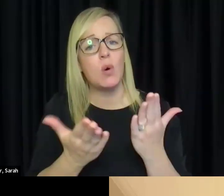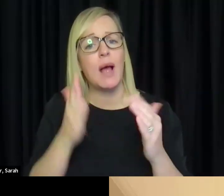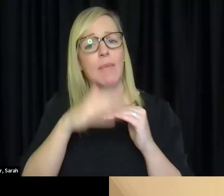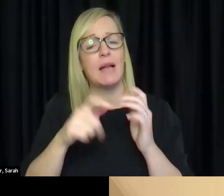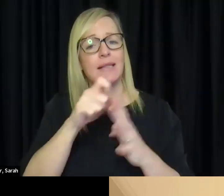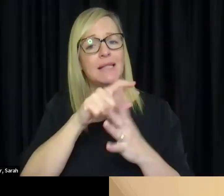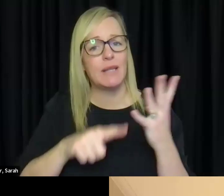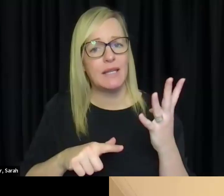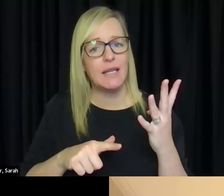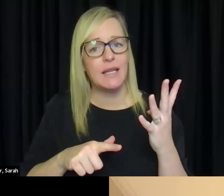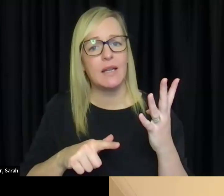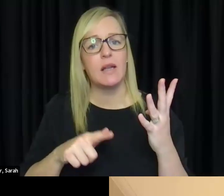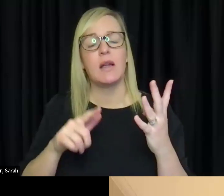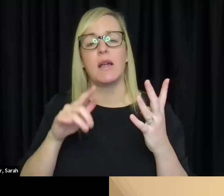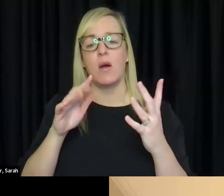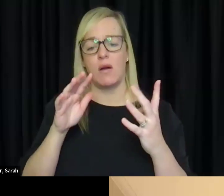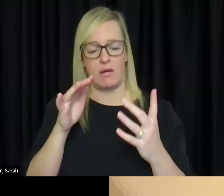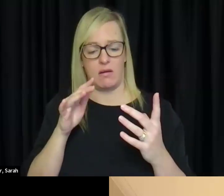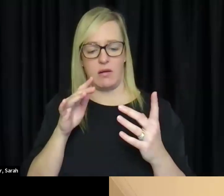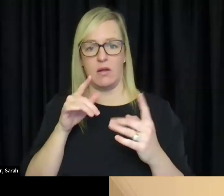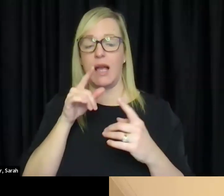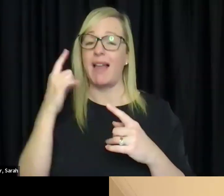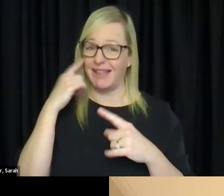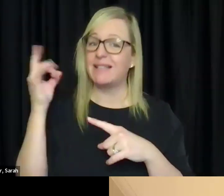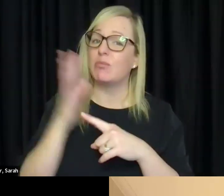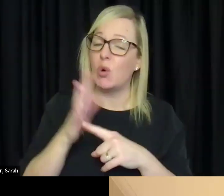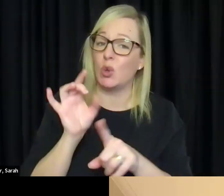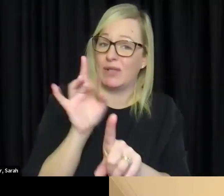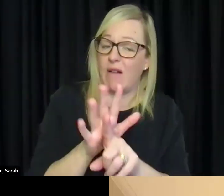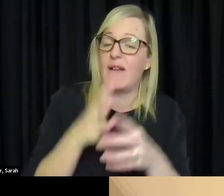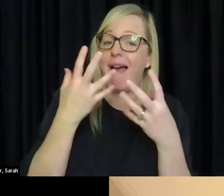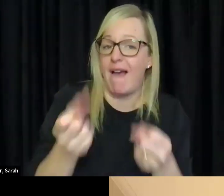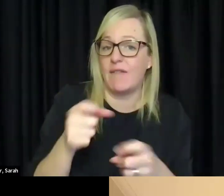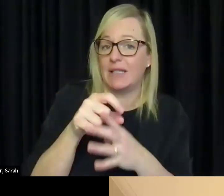it is important to have a disability or be close to someone with a disability so